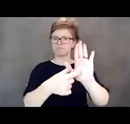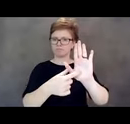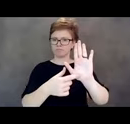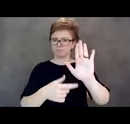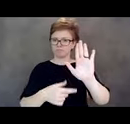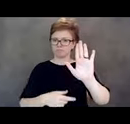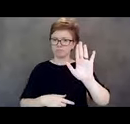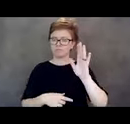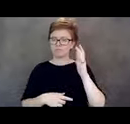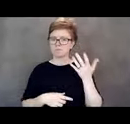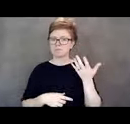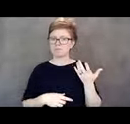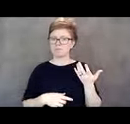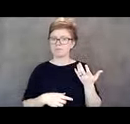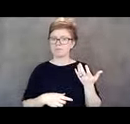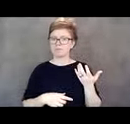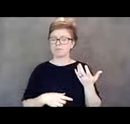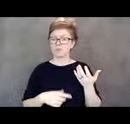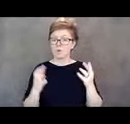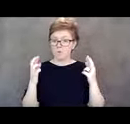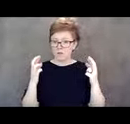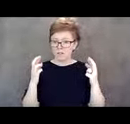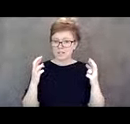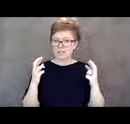there’s no more deaths that occurred over this situation.